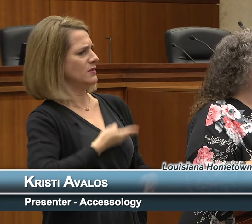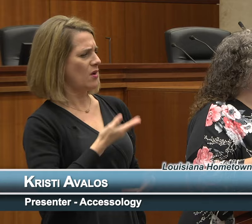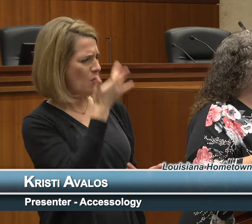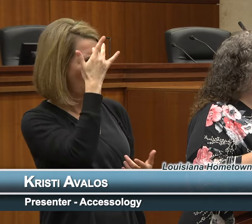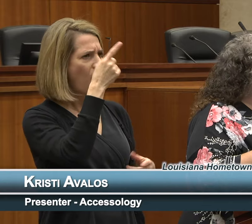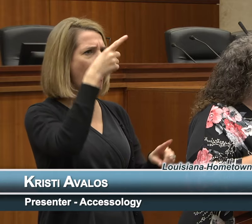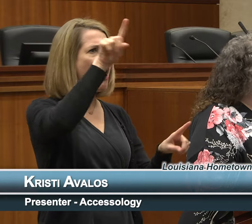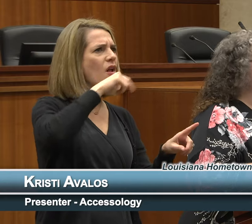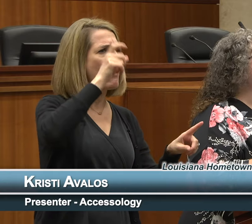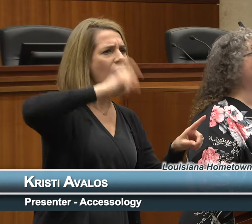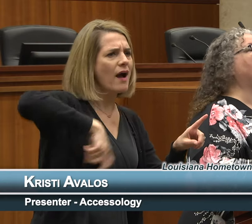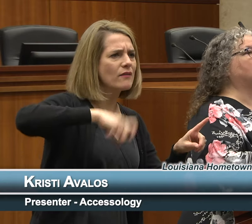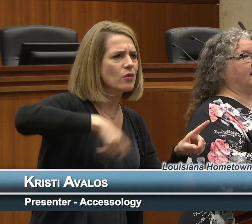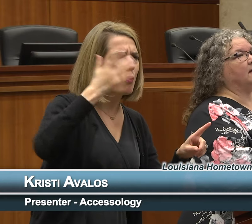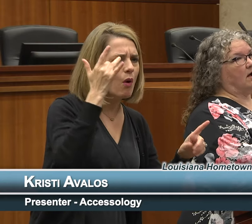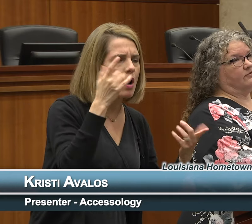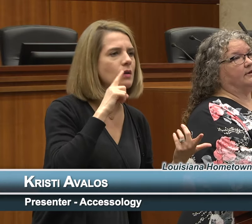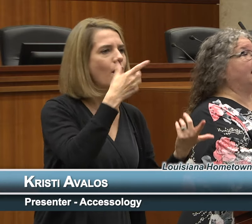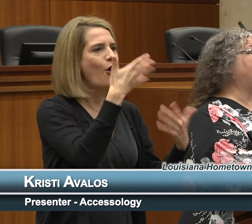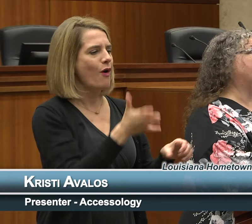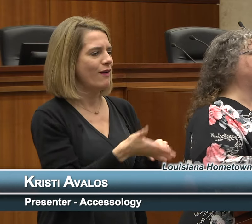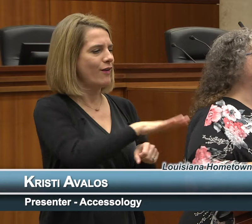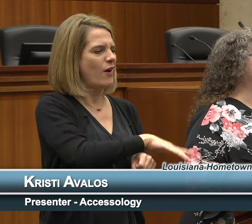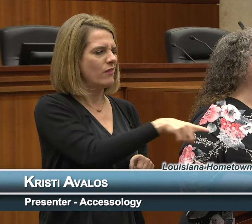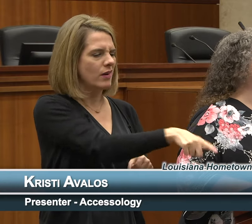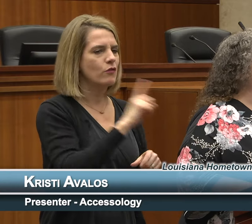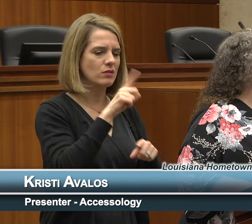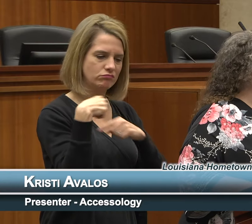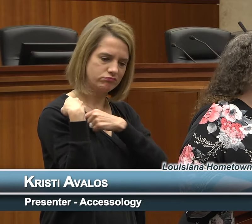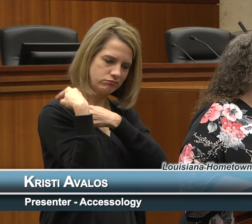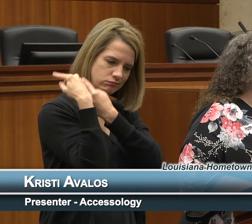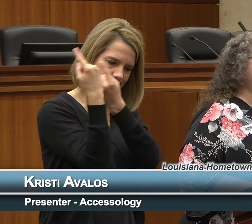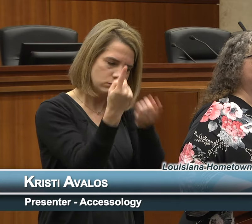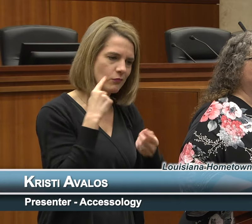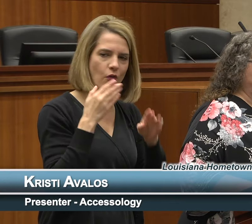it's because they were already covered and had been for over a decade by the